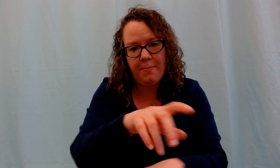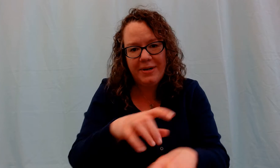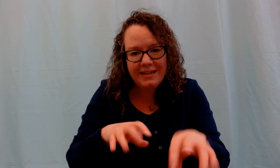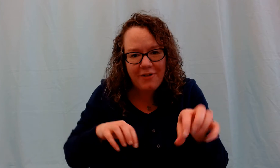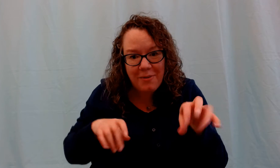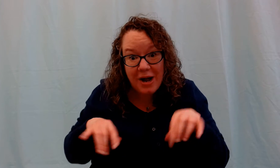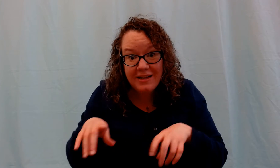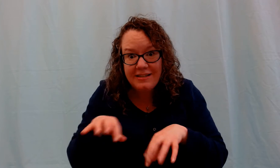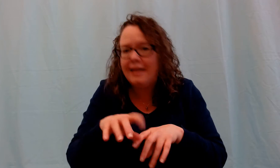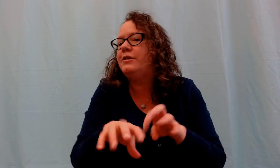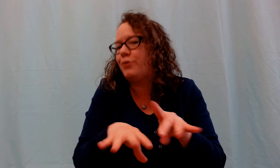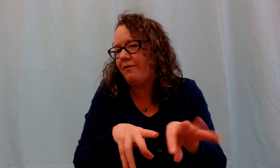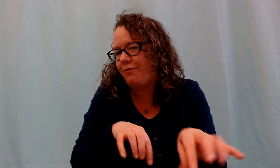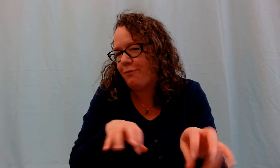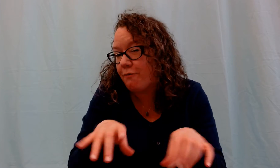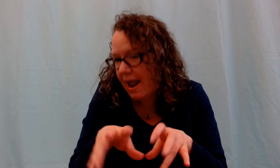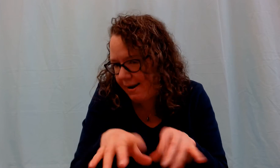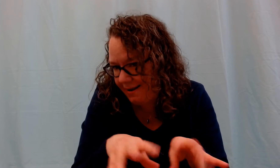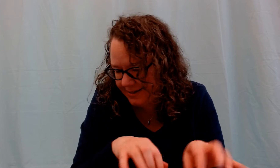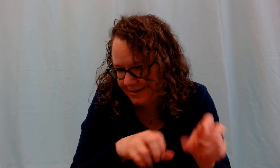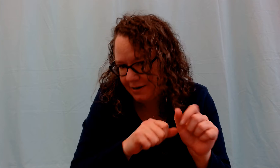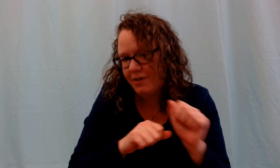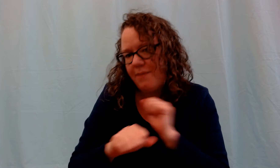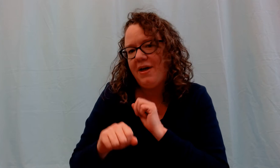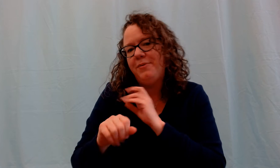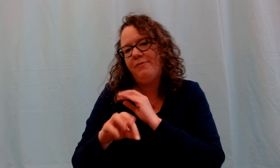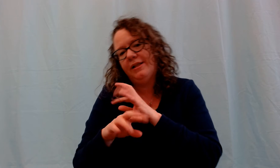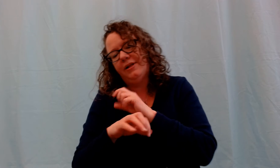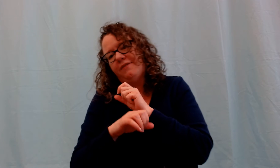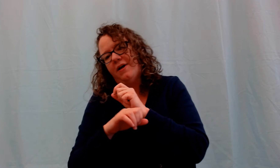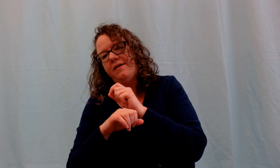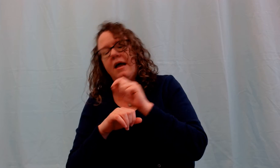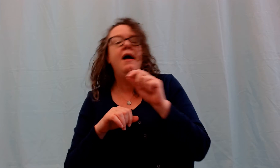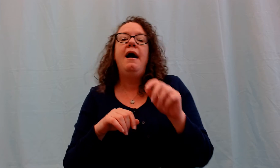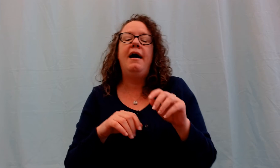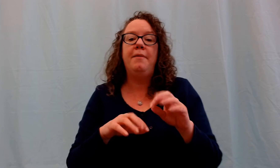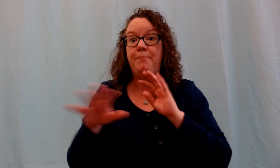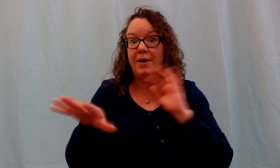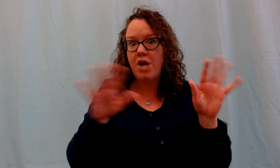up and down their bodies like sort of threatening to tickle them. That'll be really, really fun. But